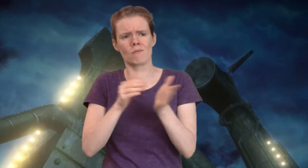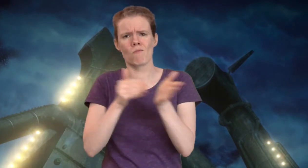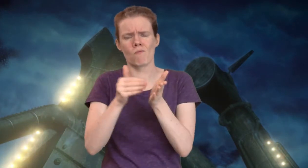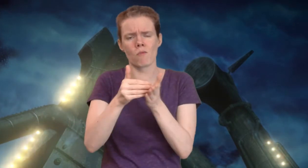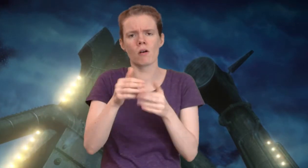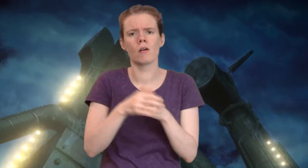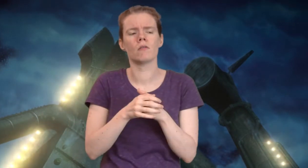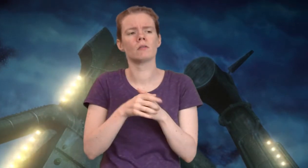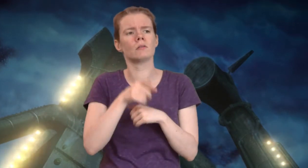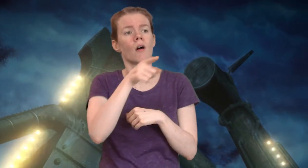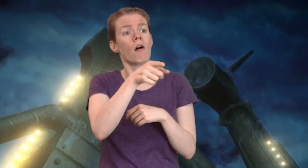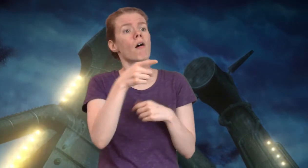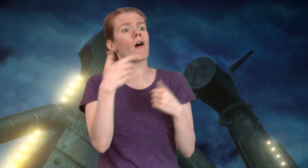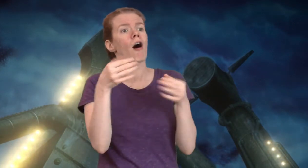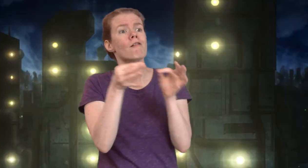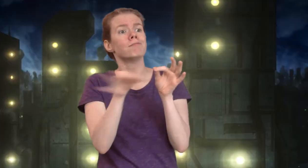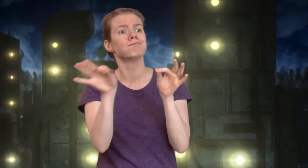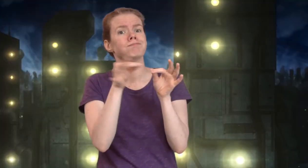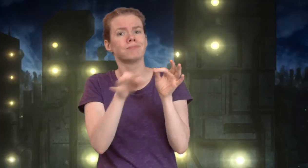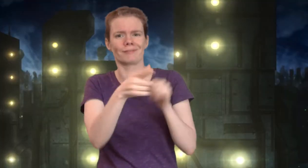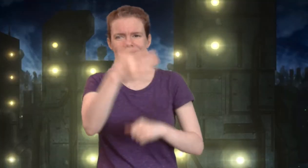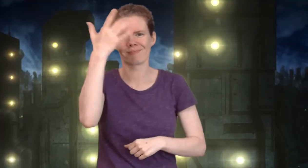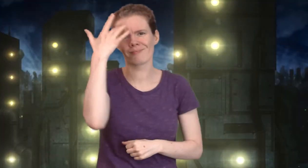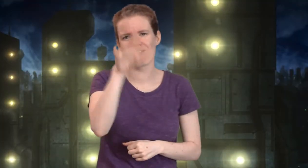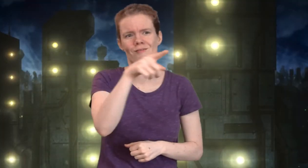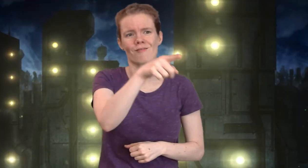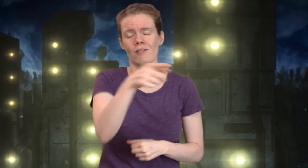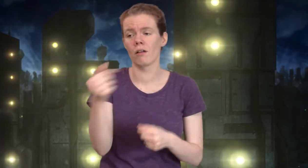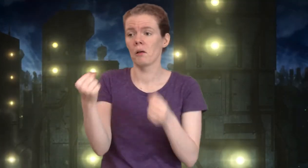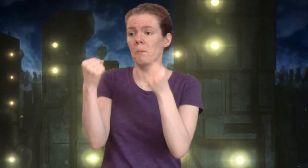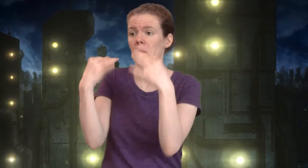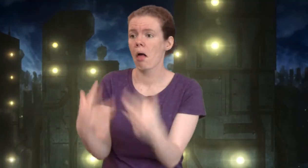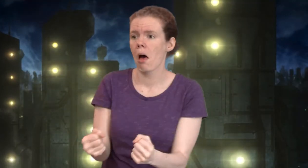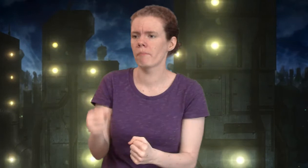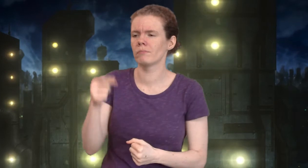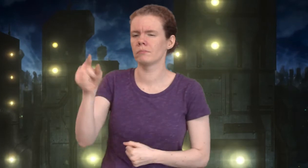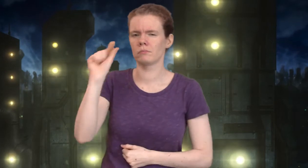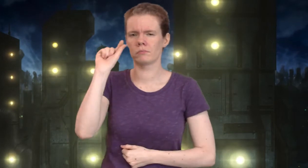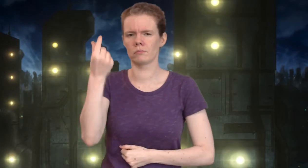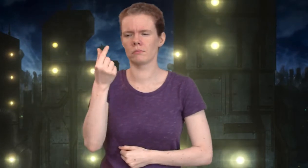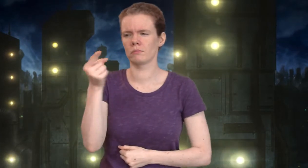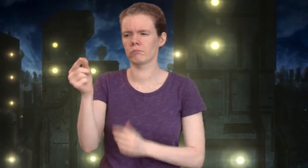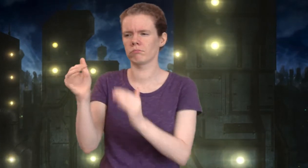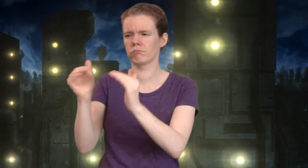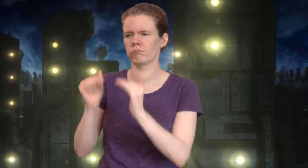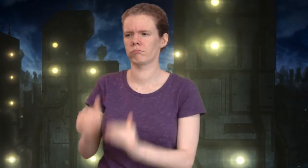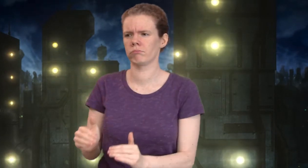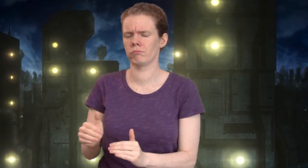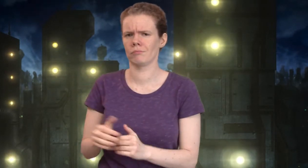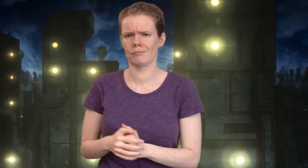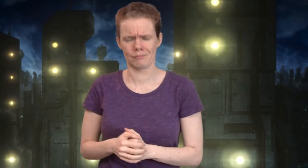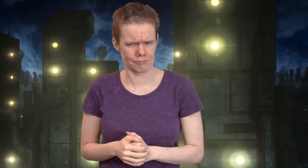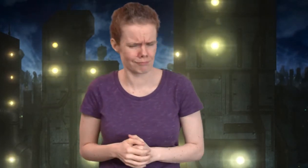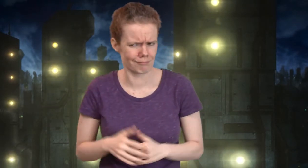there is an commonly-held belief that people who speak English in signs are intelligent, while fluent ASL speakers are intellectually deficient.